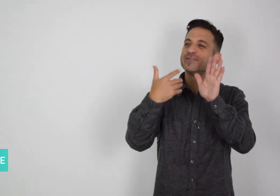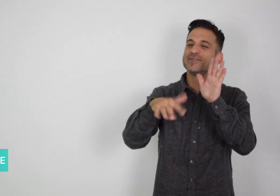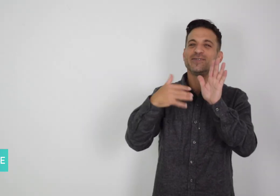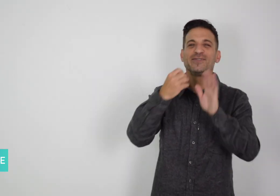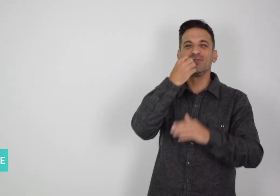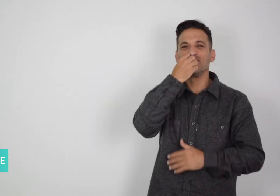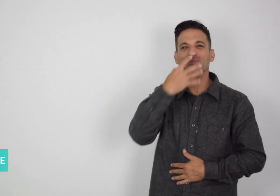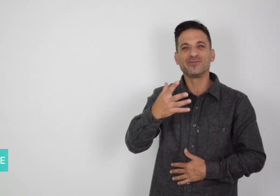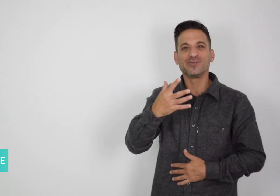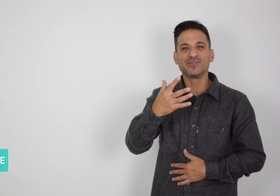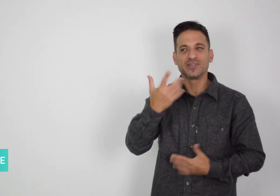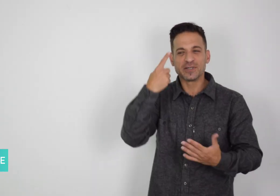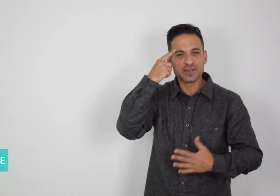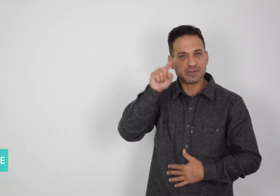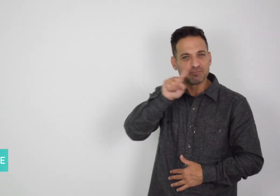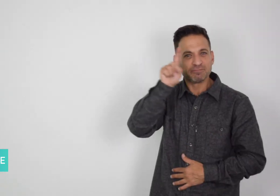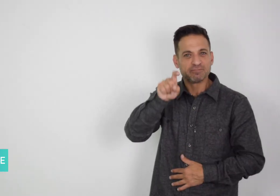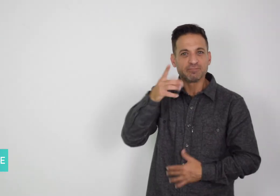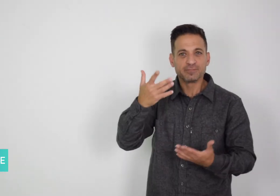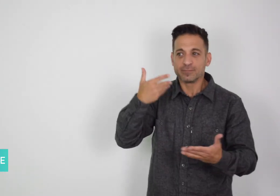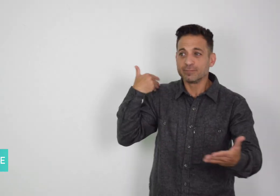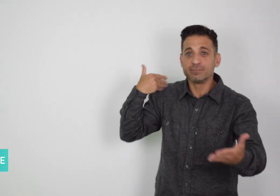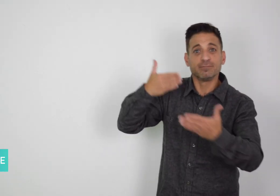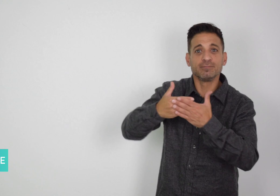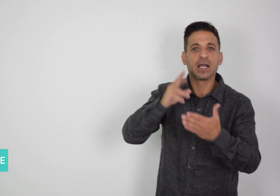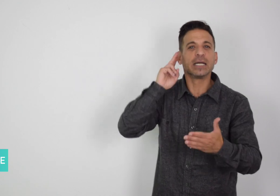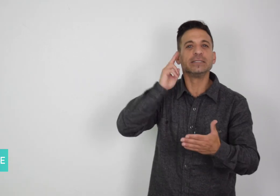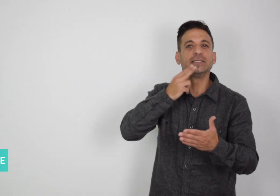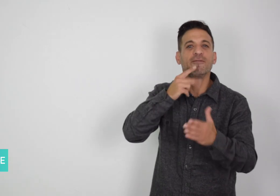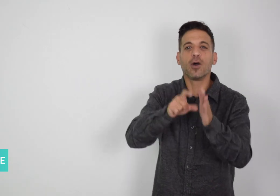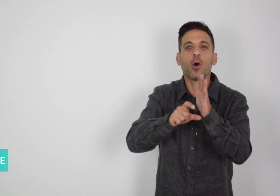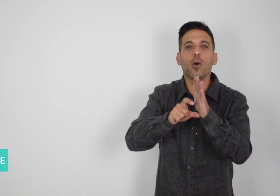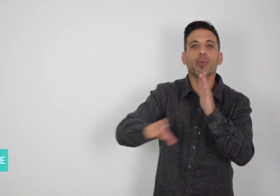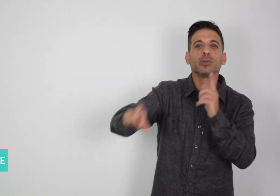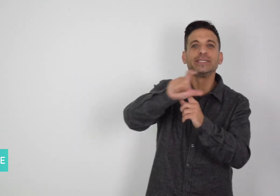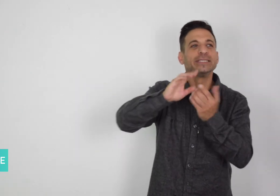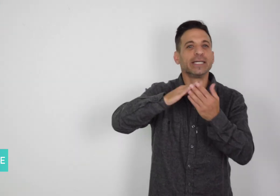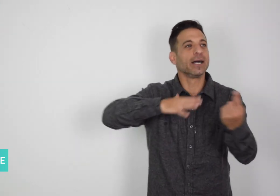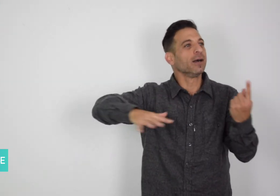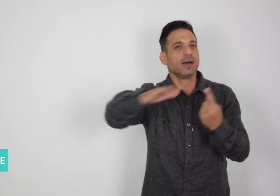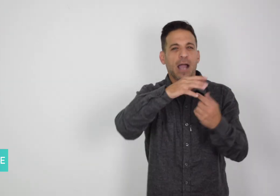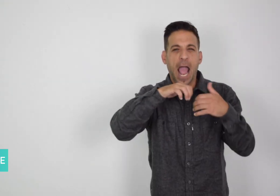What else should Apple add to emojis or memojis